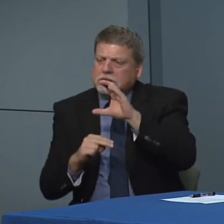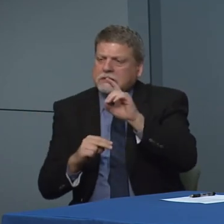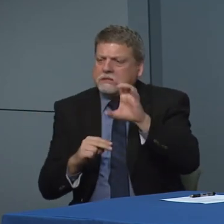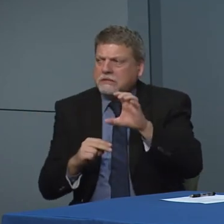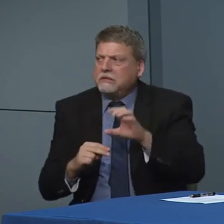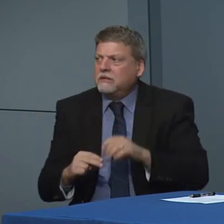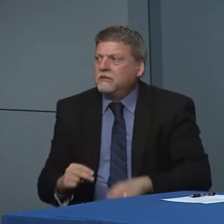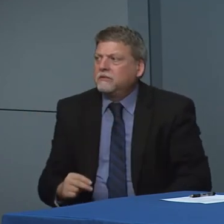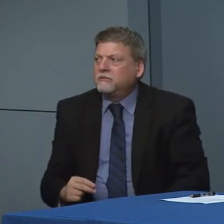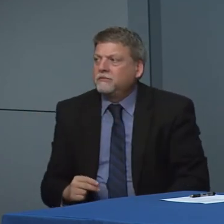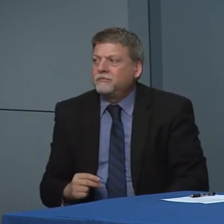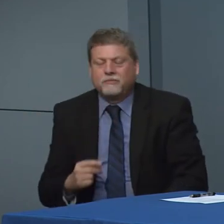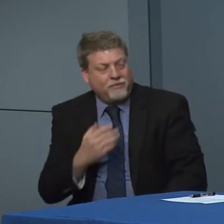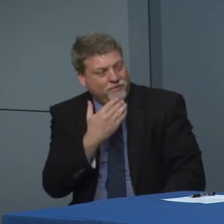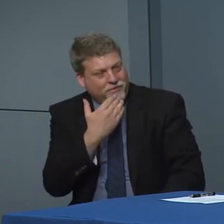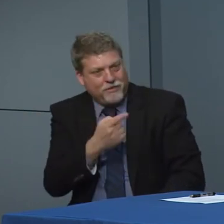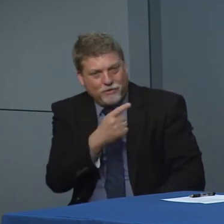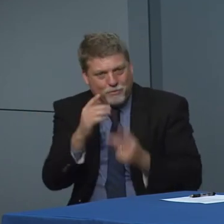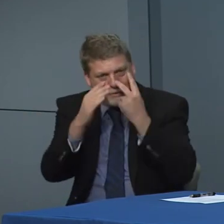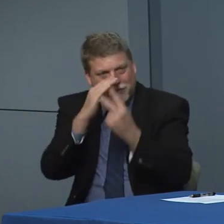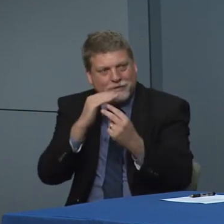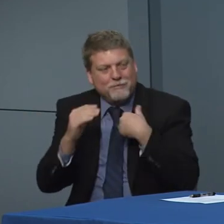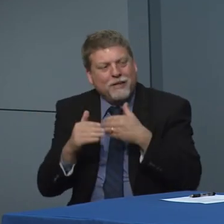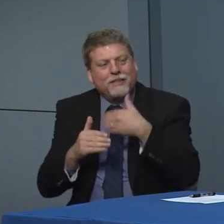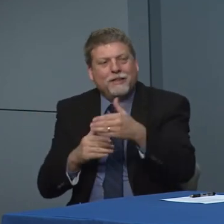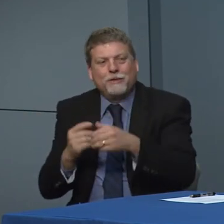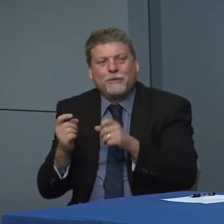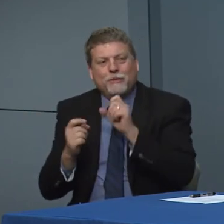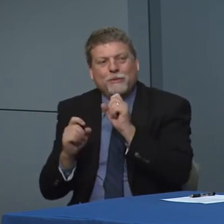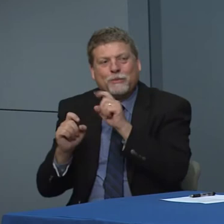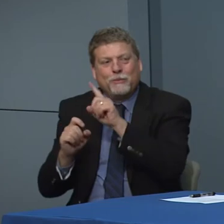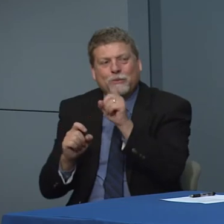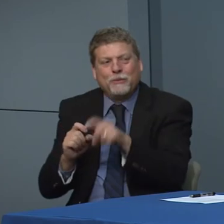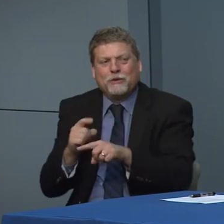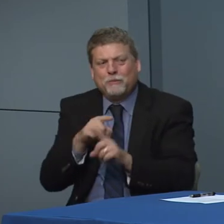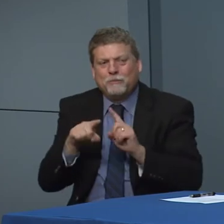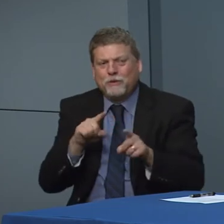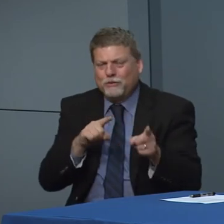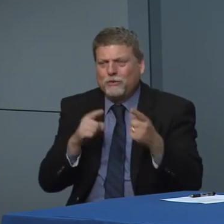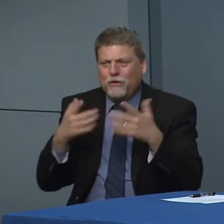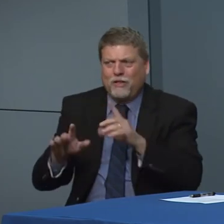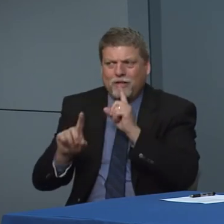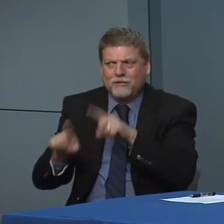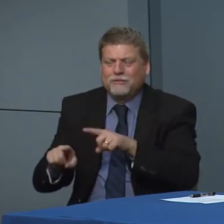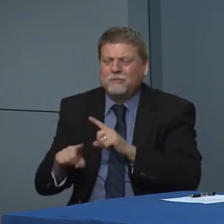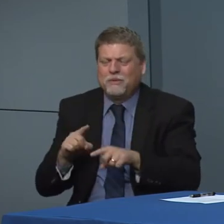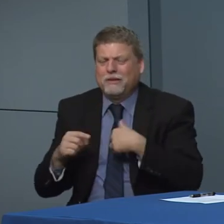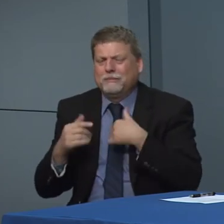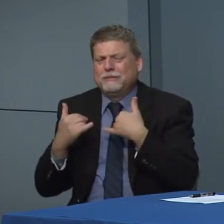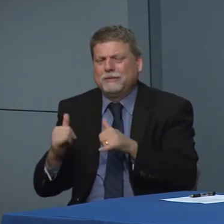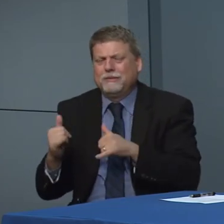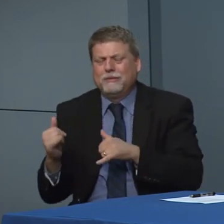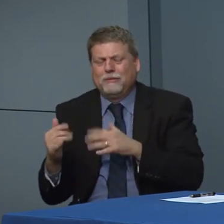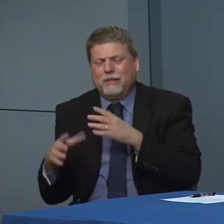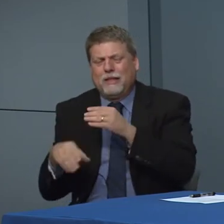special population job anticipating my follow-up question up. I think you've answered all of those if I may do 2 things